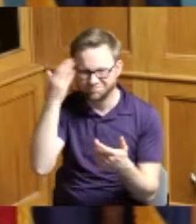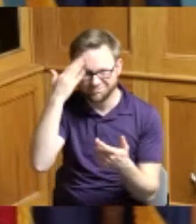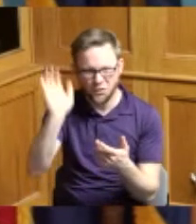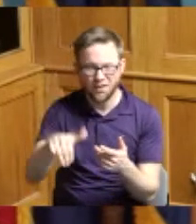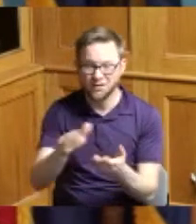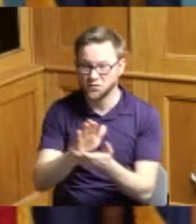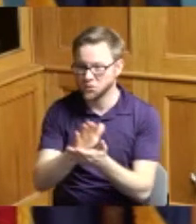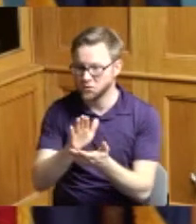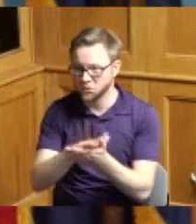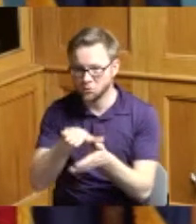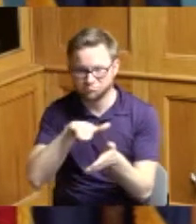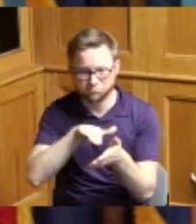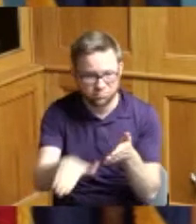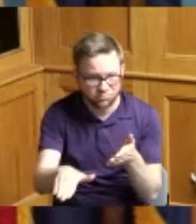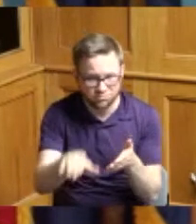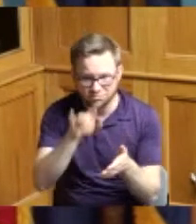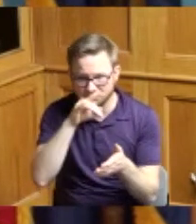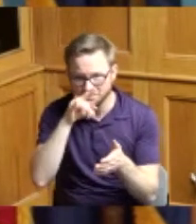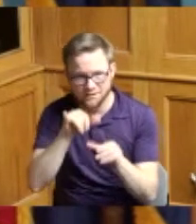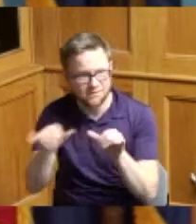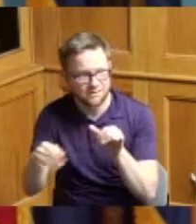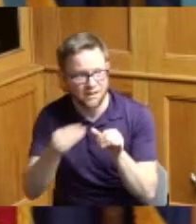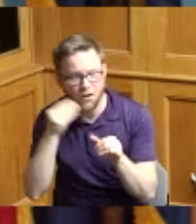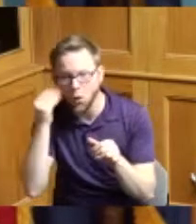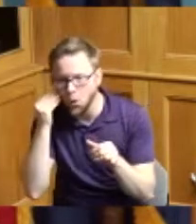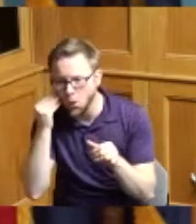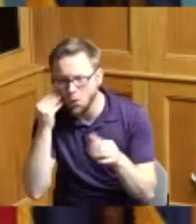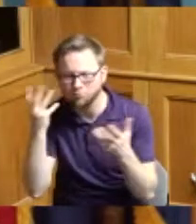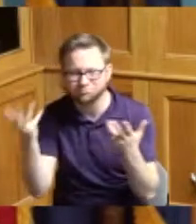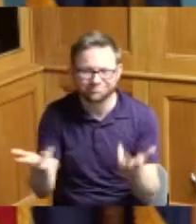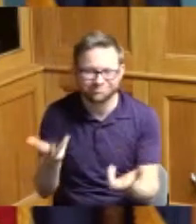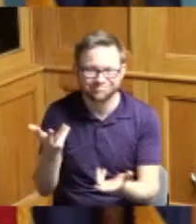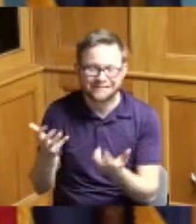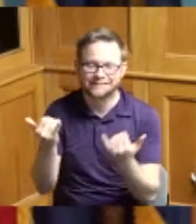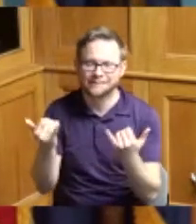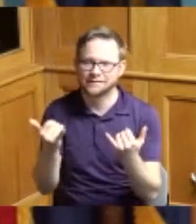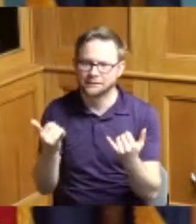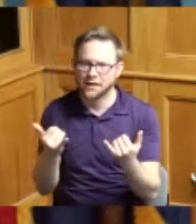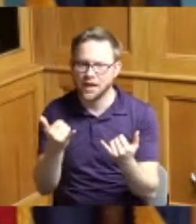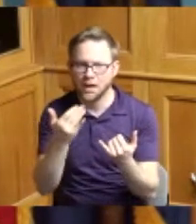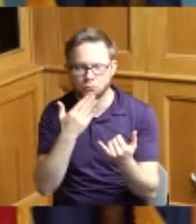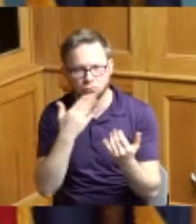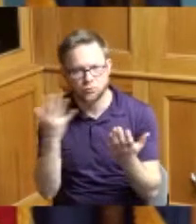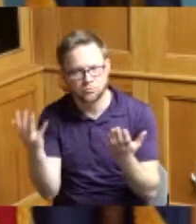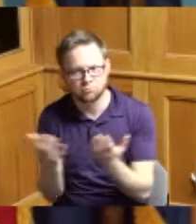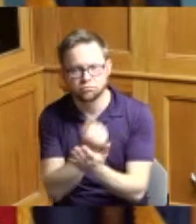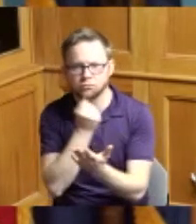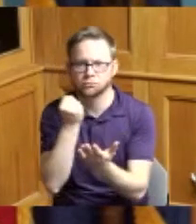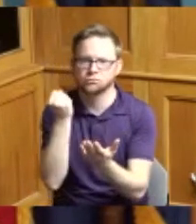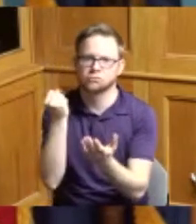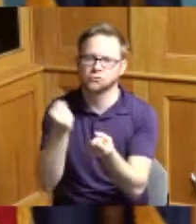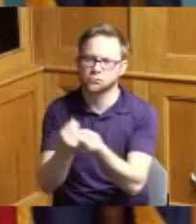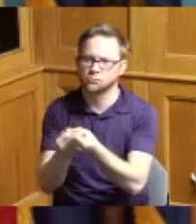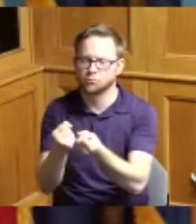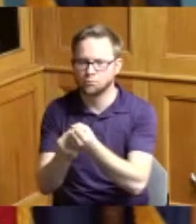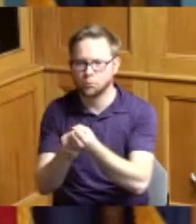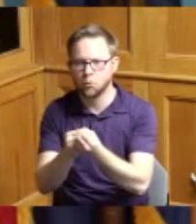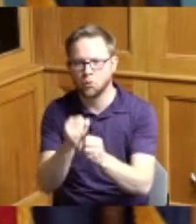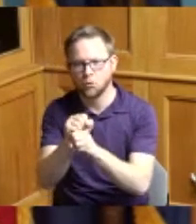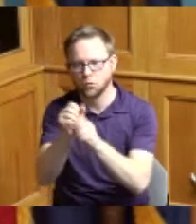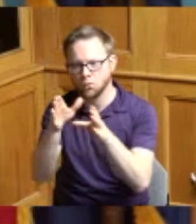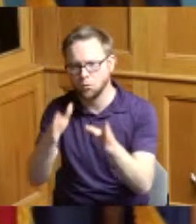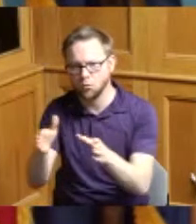many of them school districts being out this would be a great boost to the workers a thank